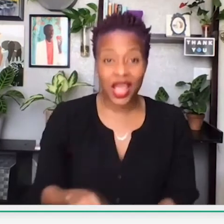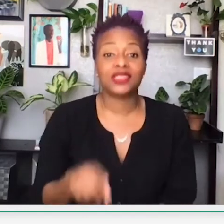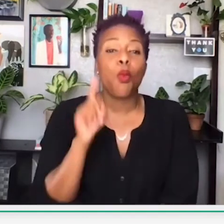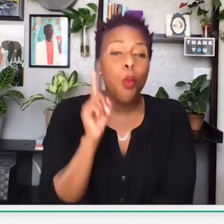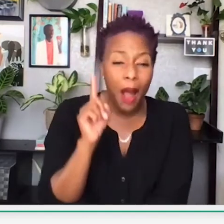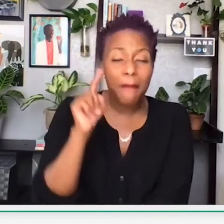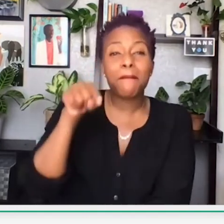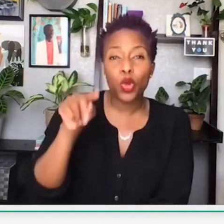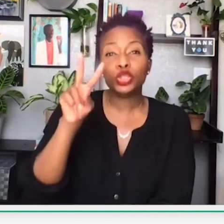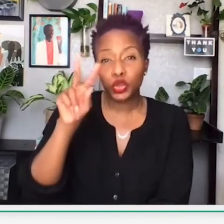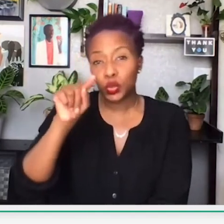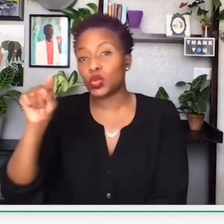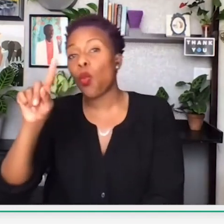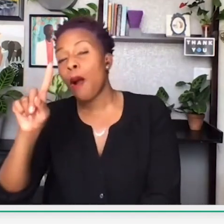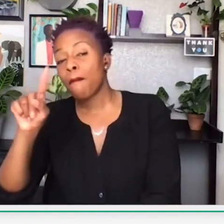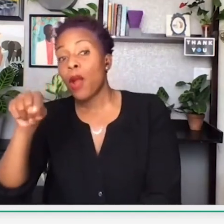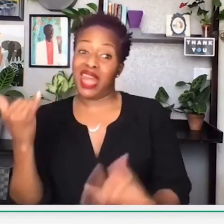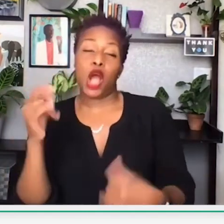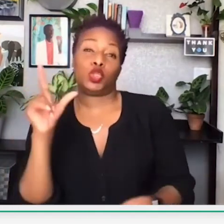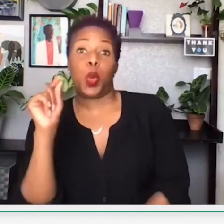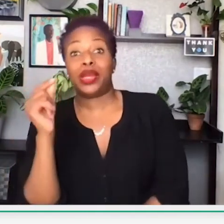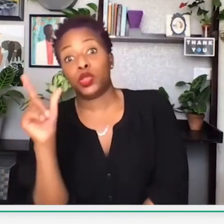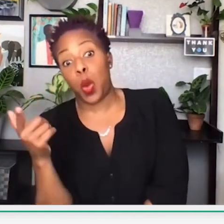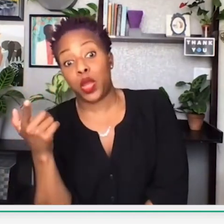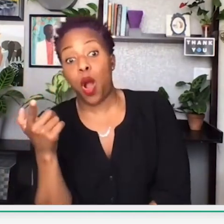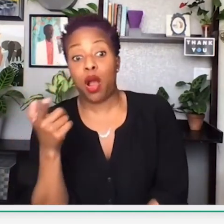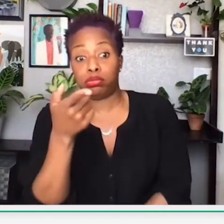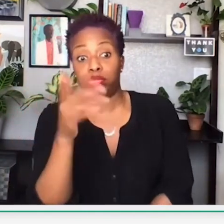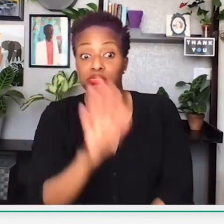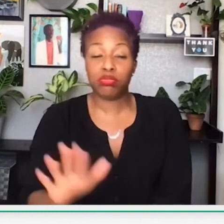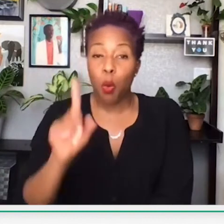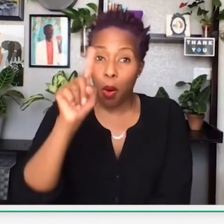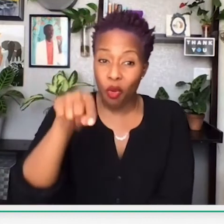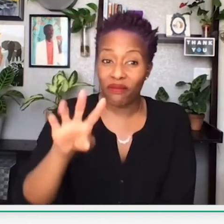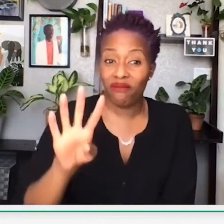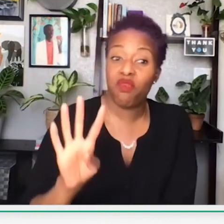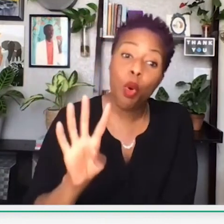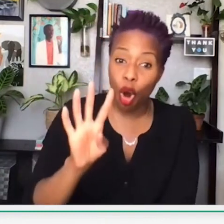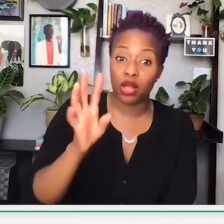trillion, again, from the black community. So the number we're looking at is $1.2 trillion.